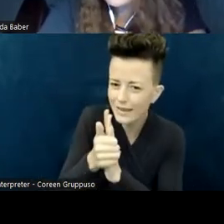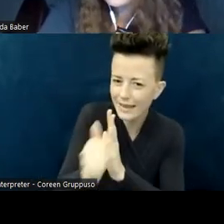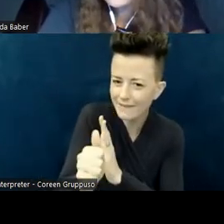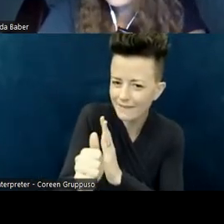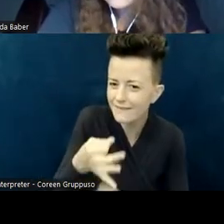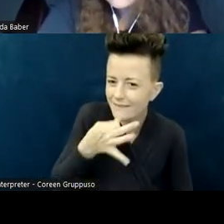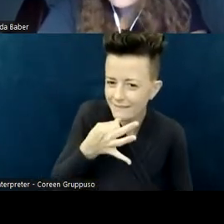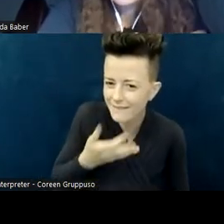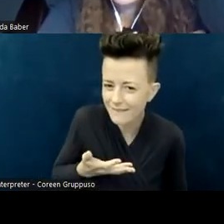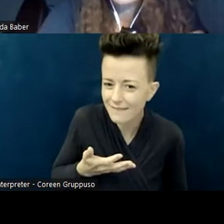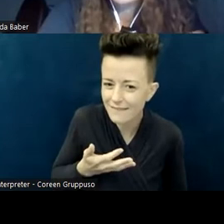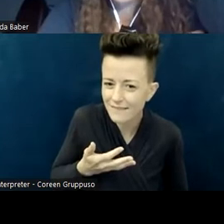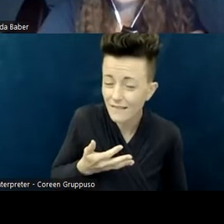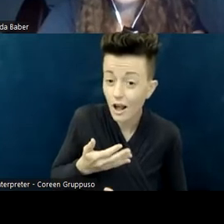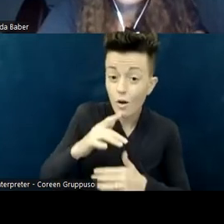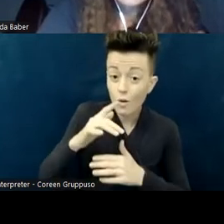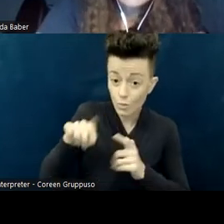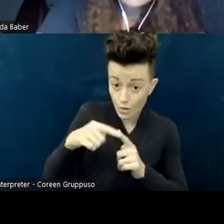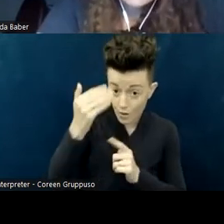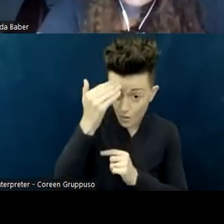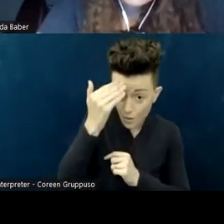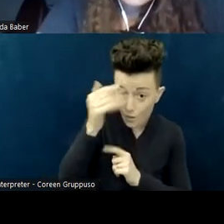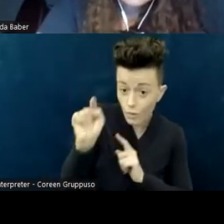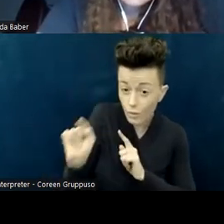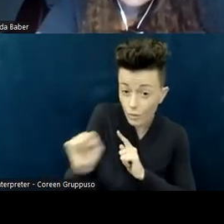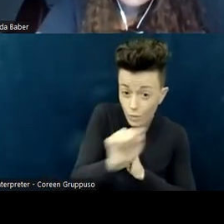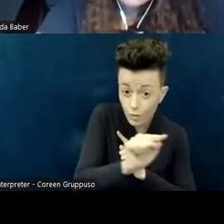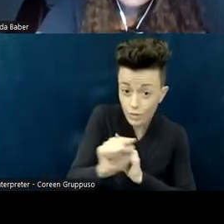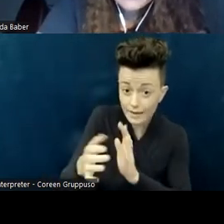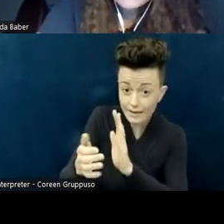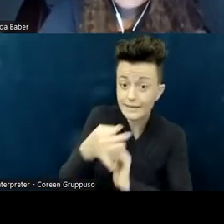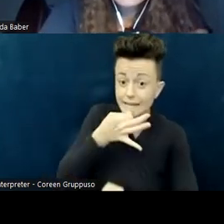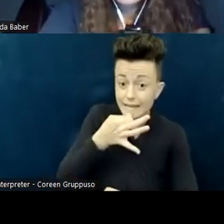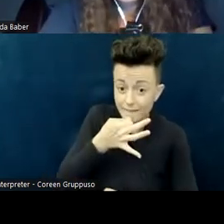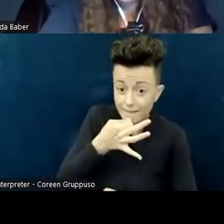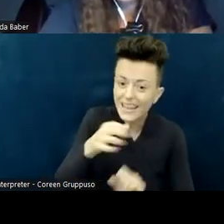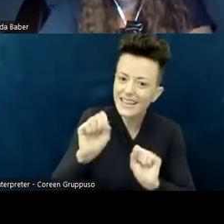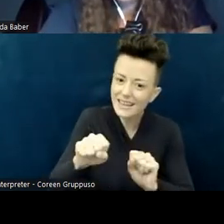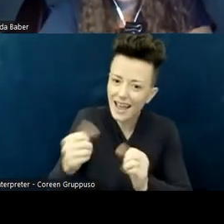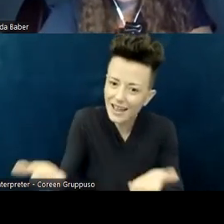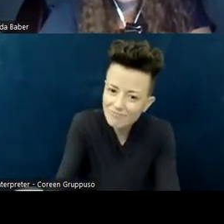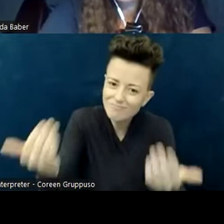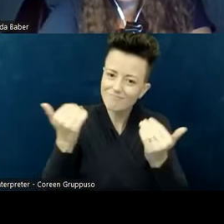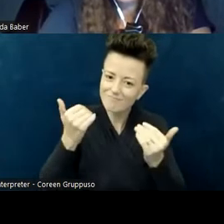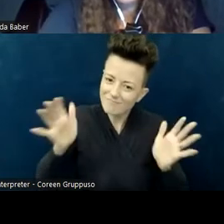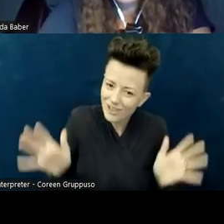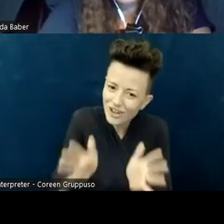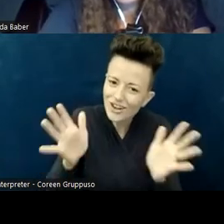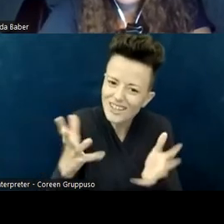to include their gifts in the life of the church. One example of this was in one church I served,